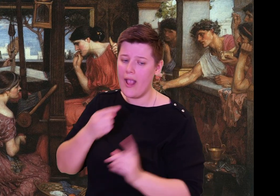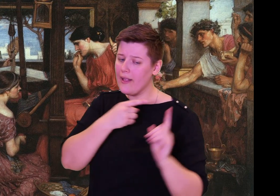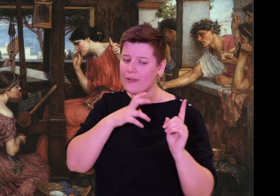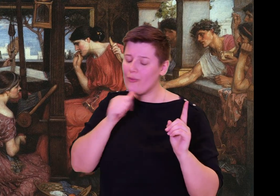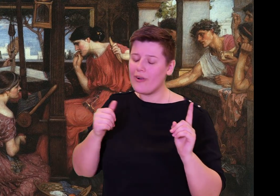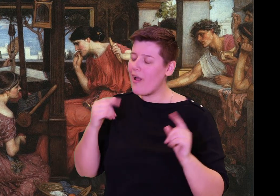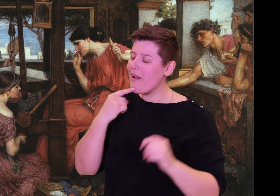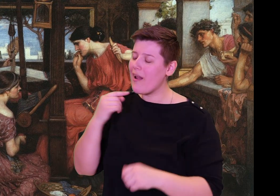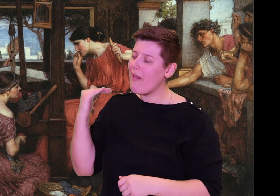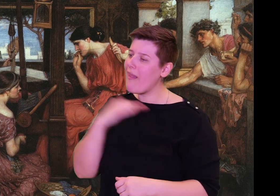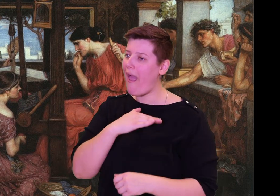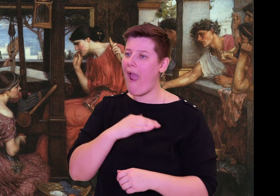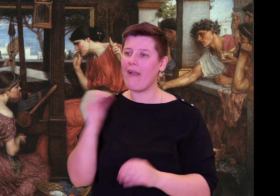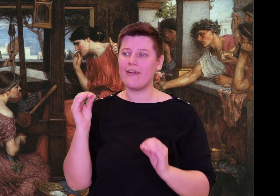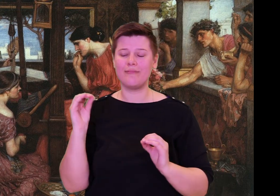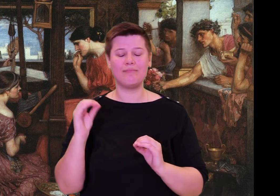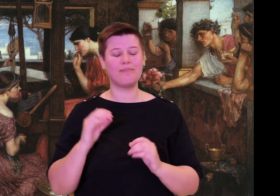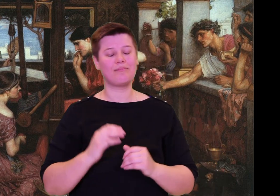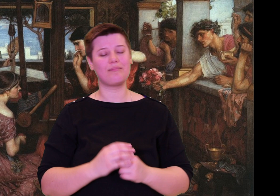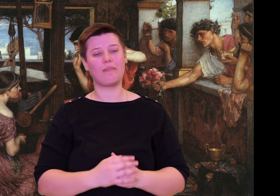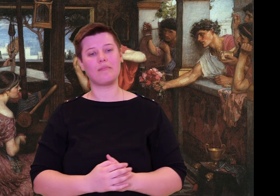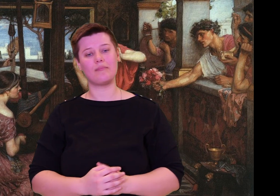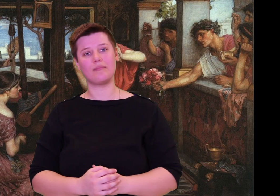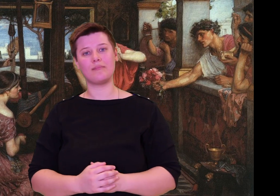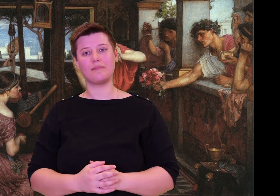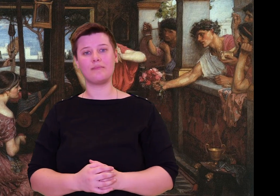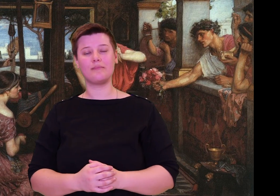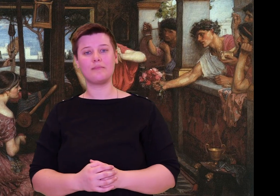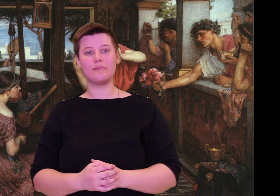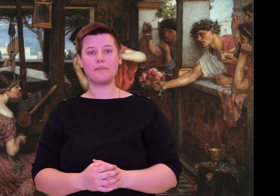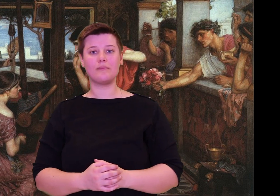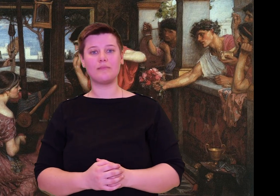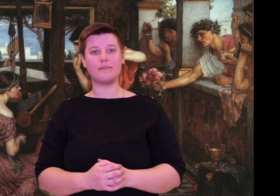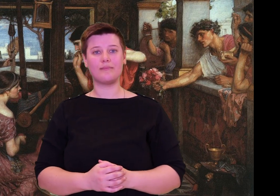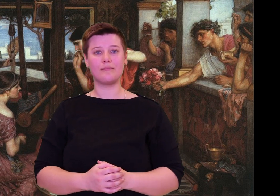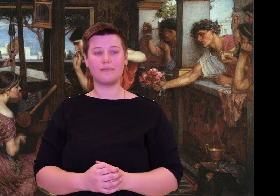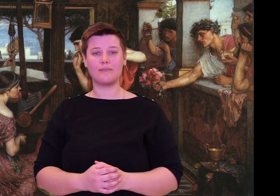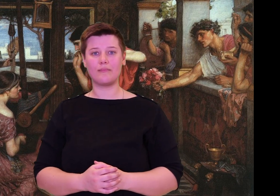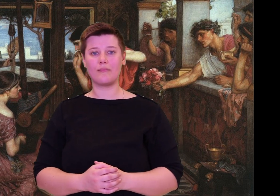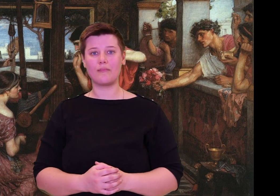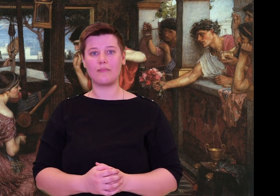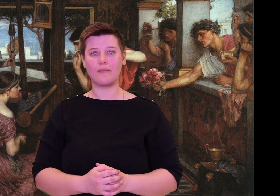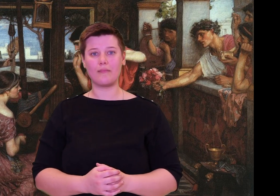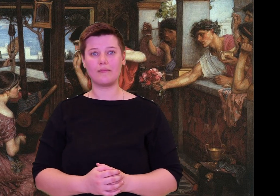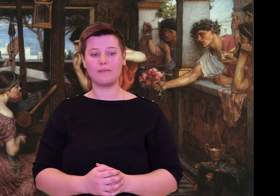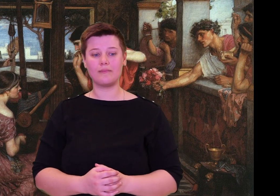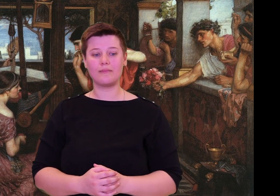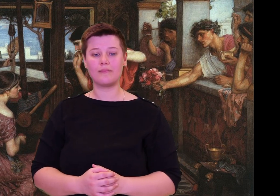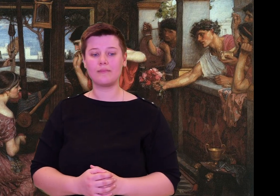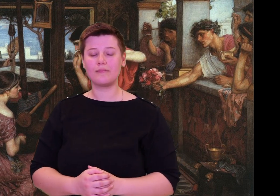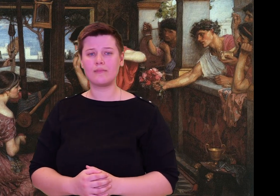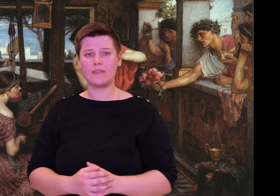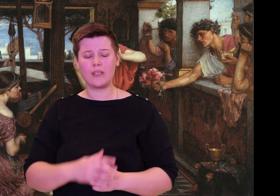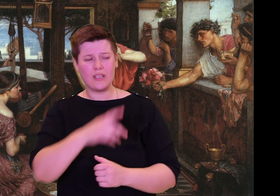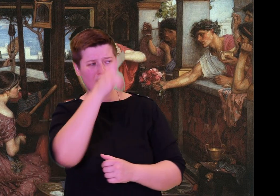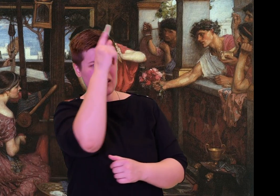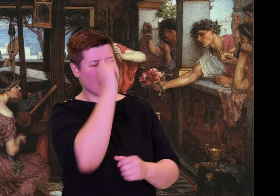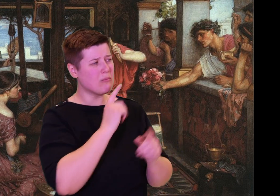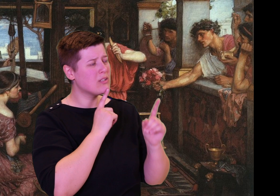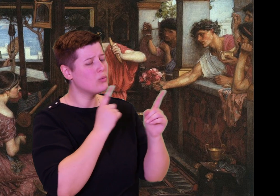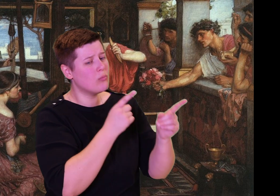The goddess with the flashing eyes, Athena, first led Telemachus on shore, then spoke.